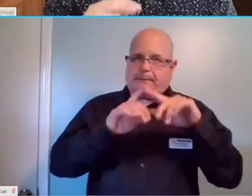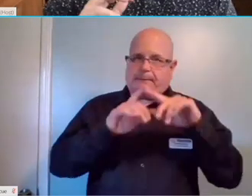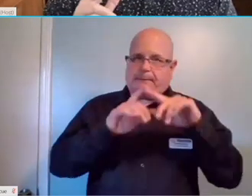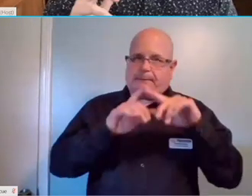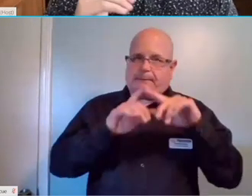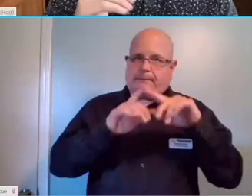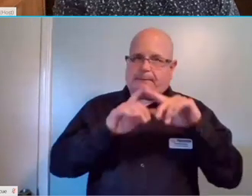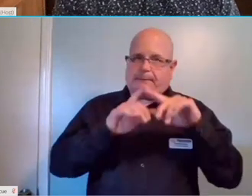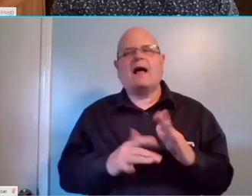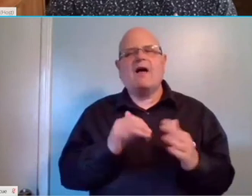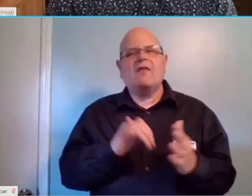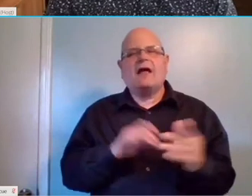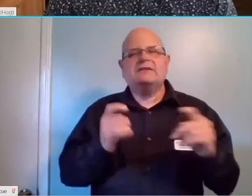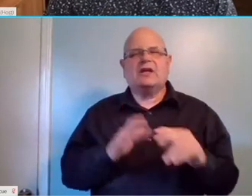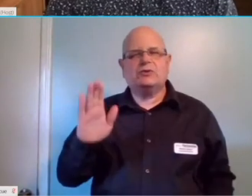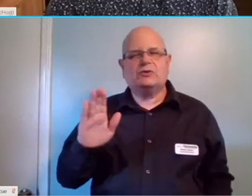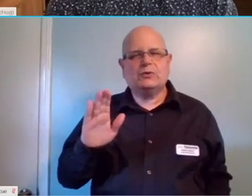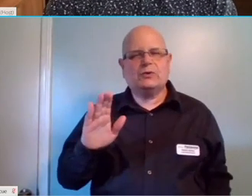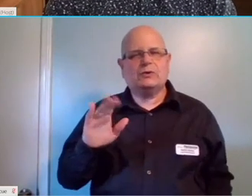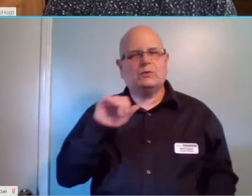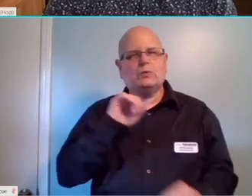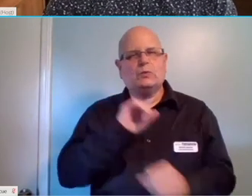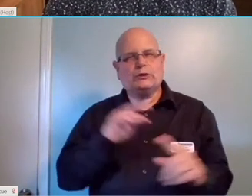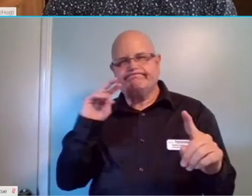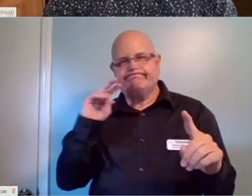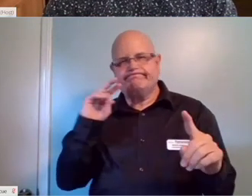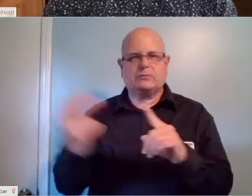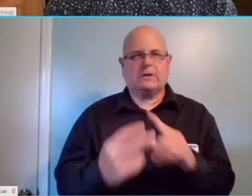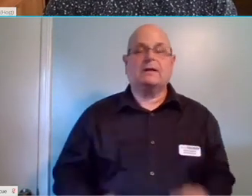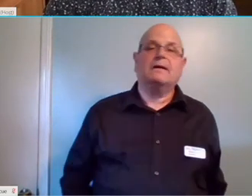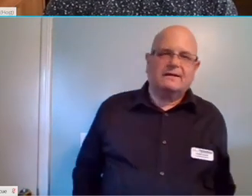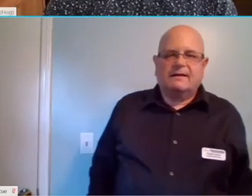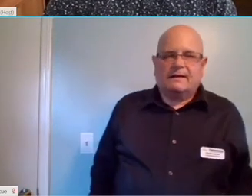has that changed your approach to work?